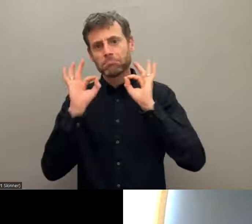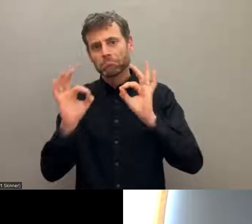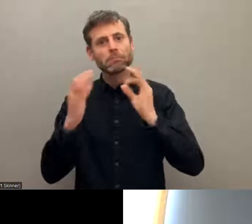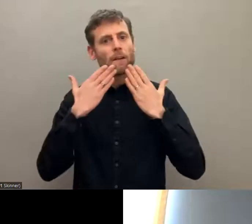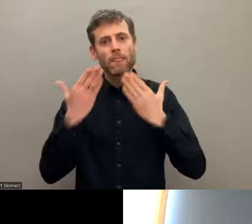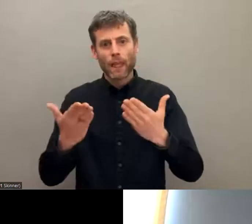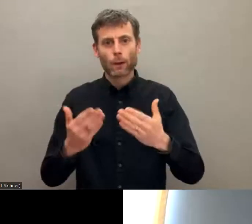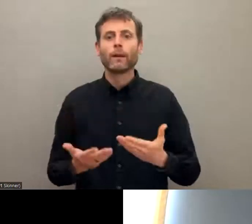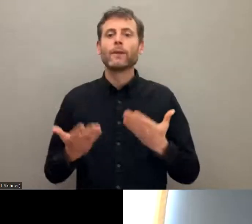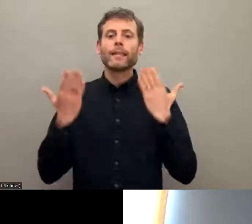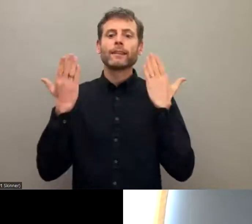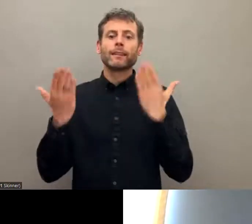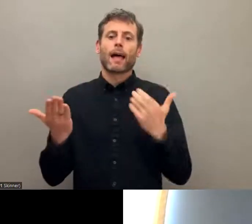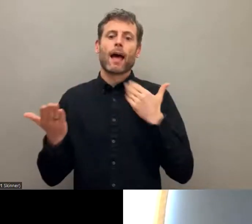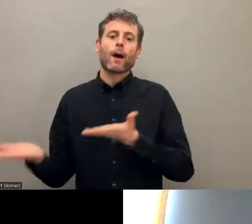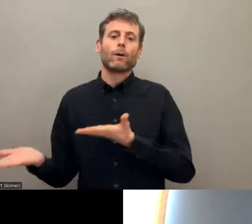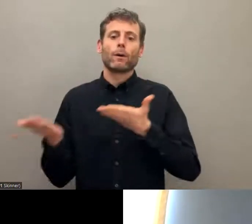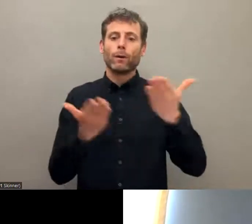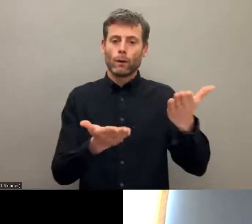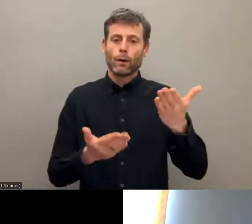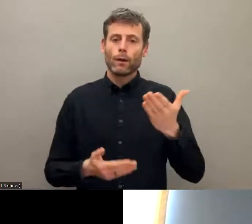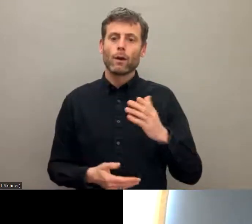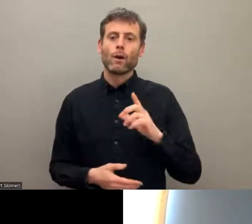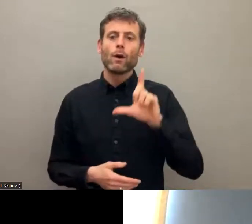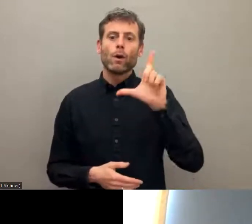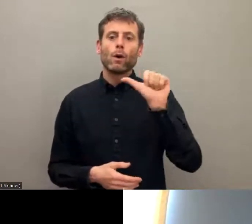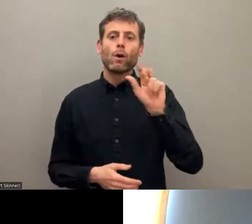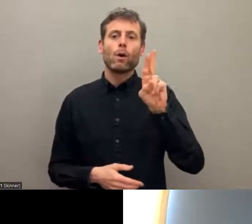event. Now I will pass the floor to my colleague, Lauren, she's going to